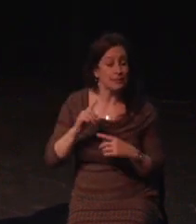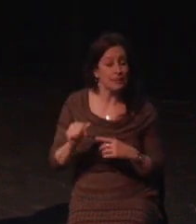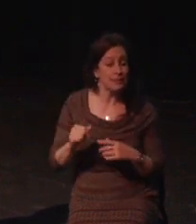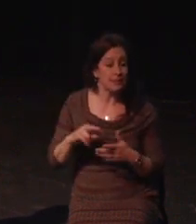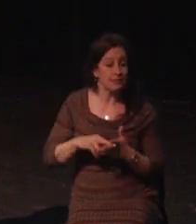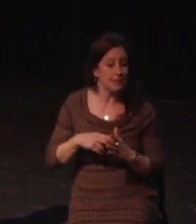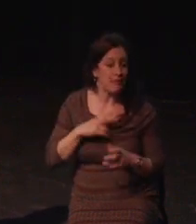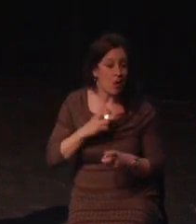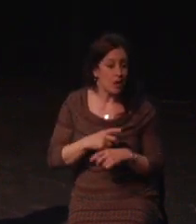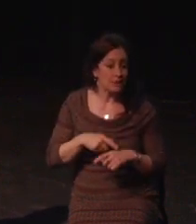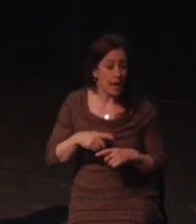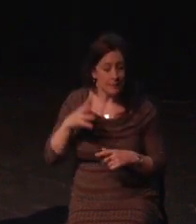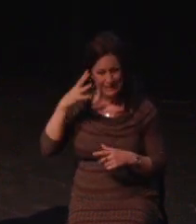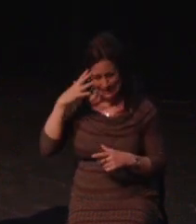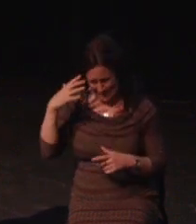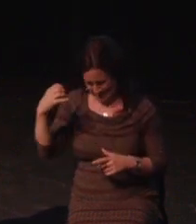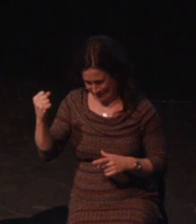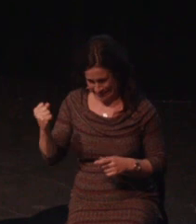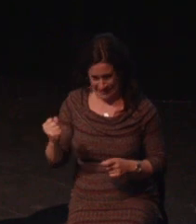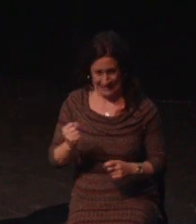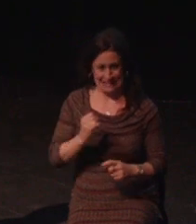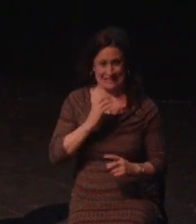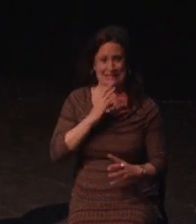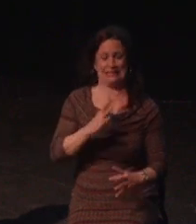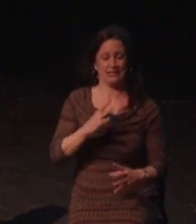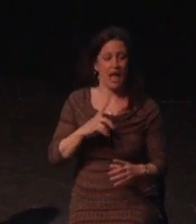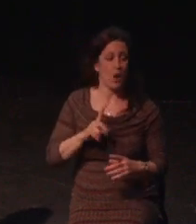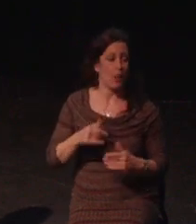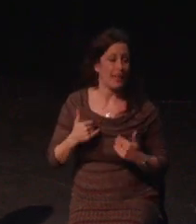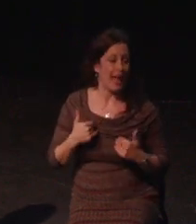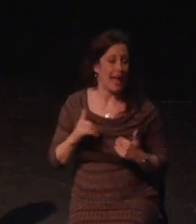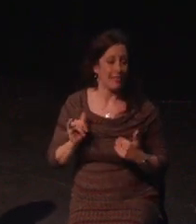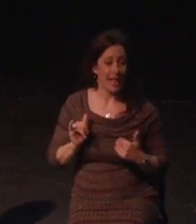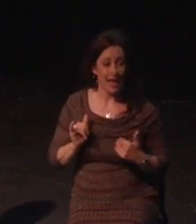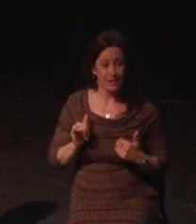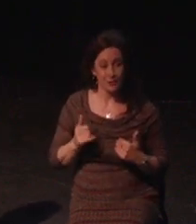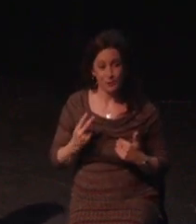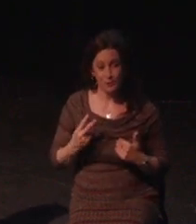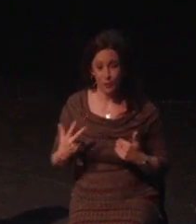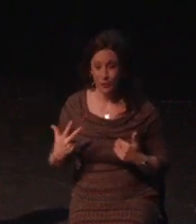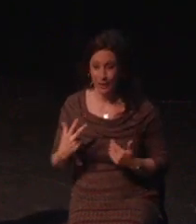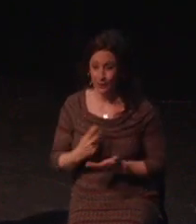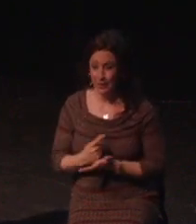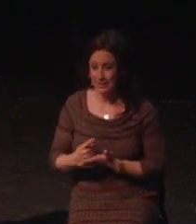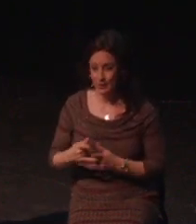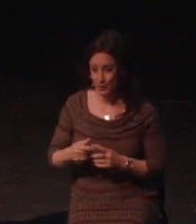Come find me after we're done today. I'll be hanging out for bit. I'll be around GDC.